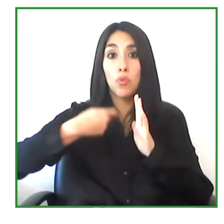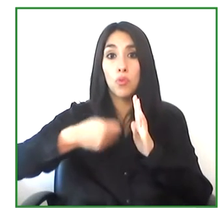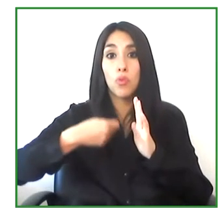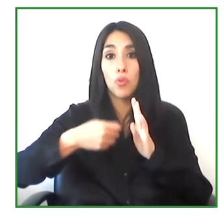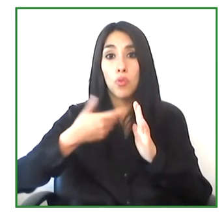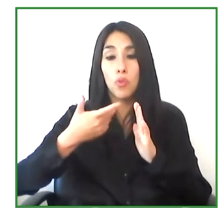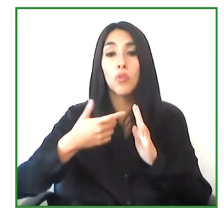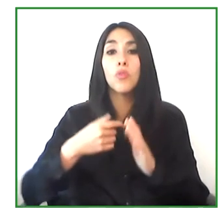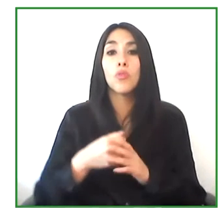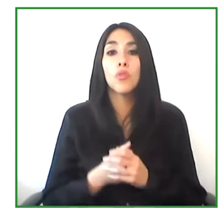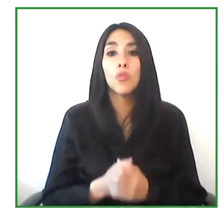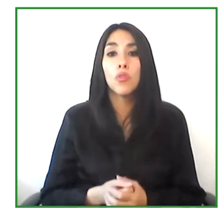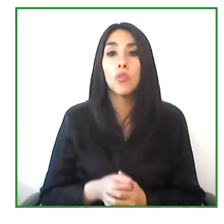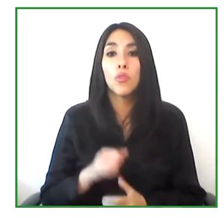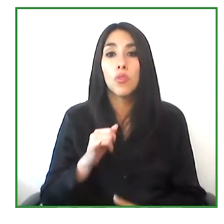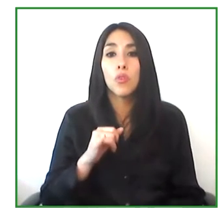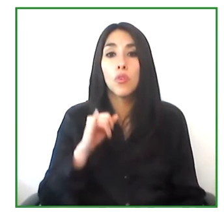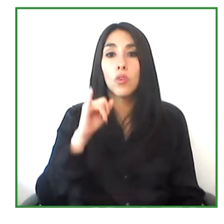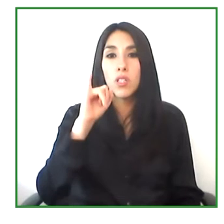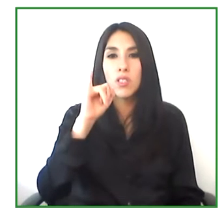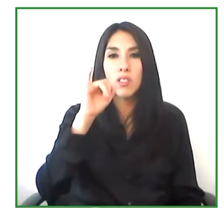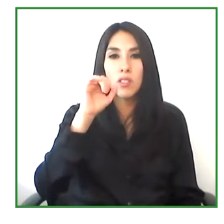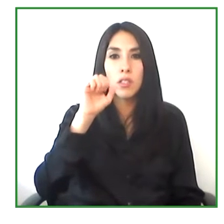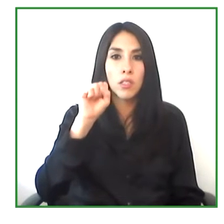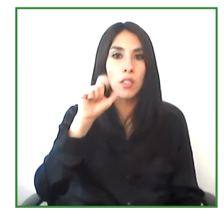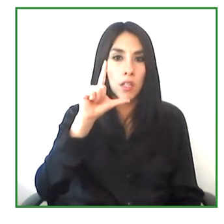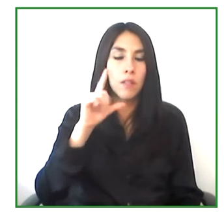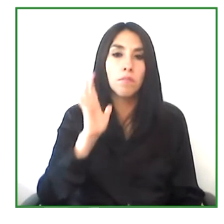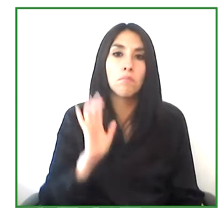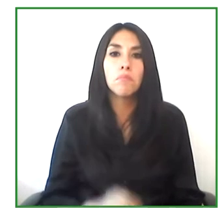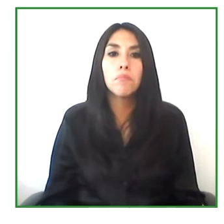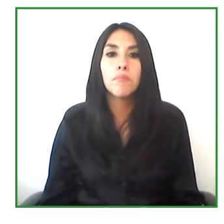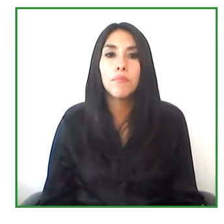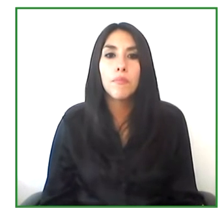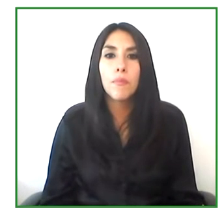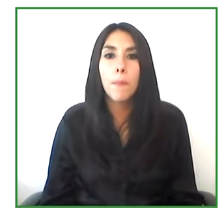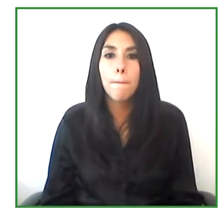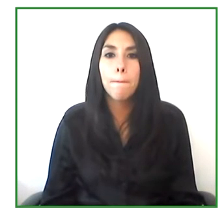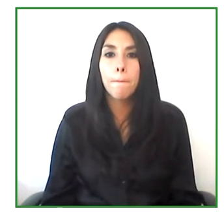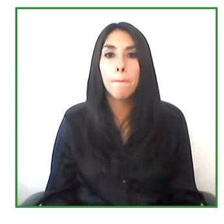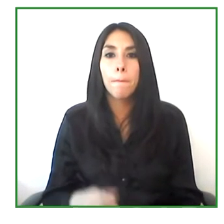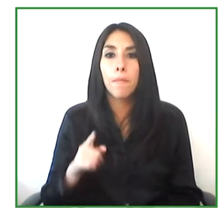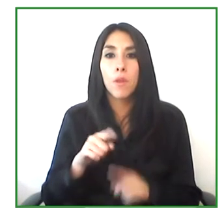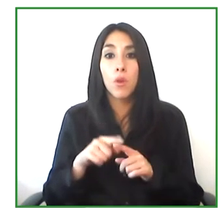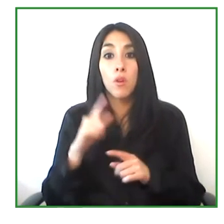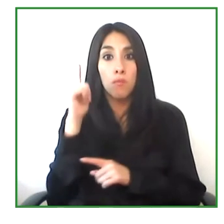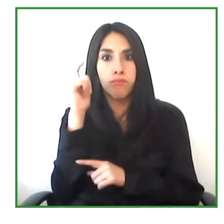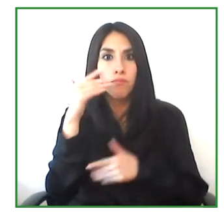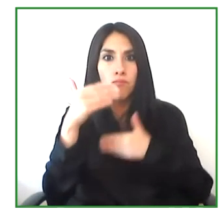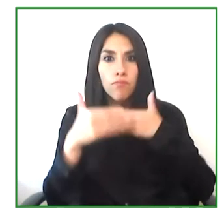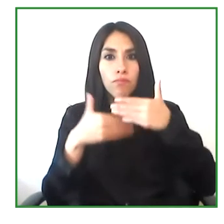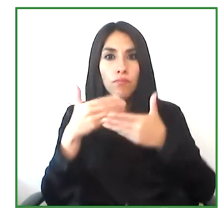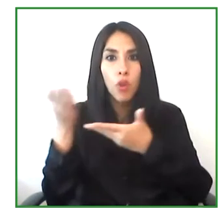and it was part of the ICT initiative. And so now we are bringing our technology